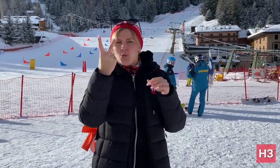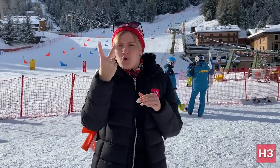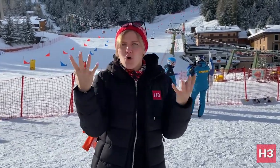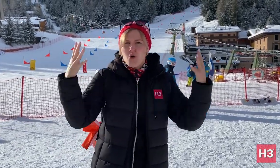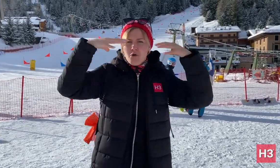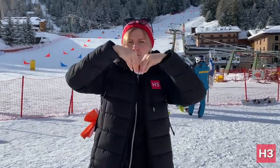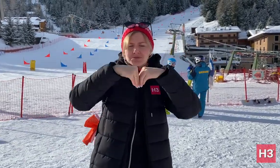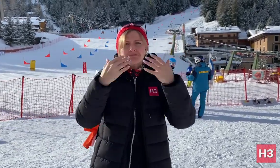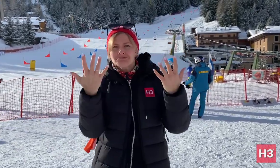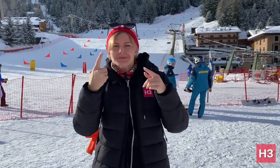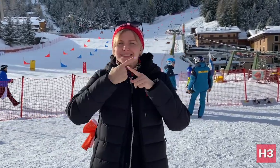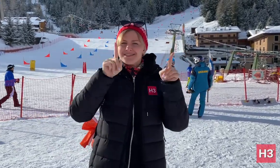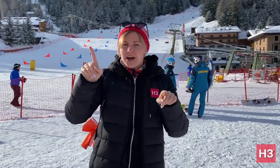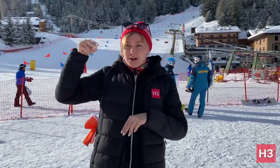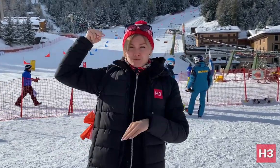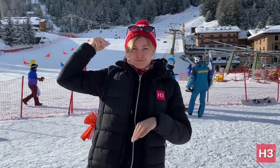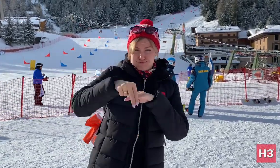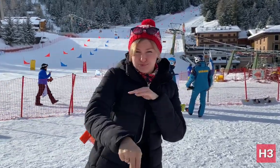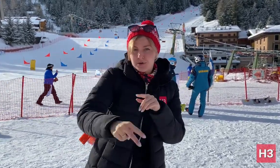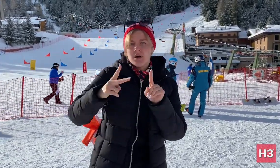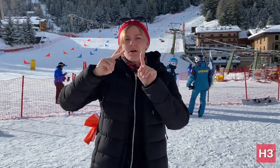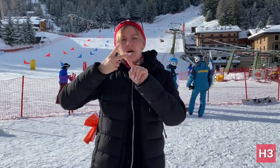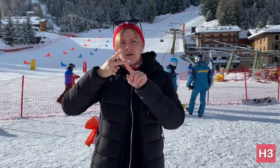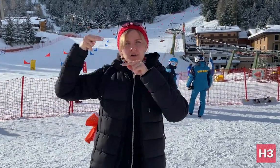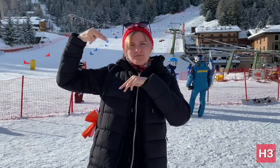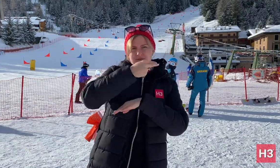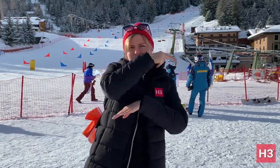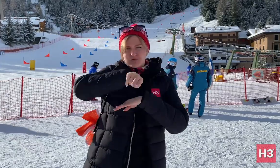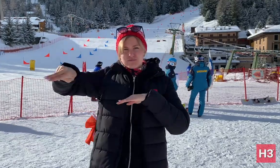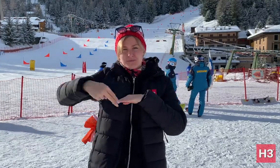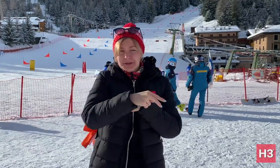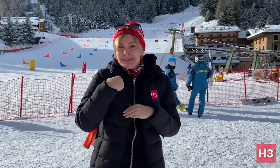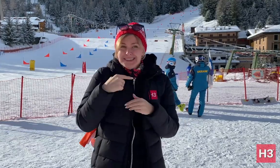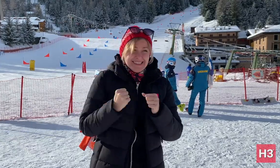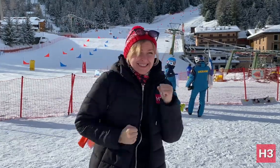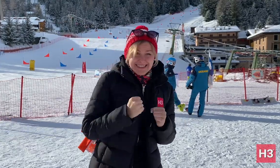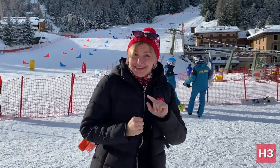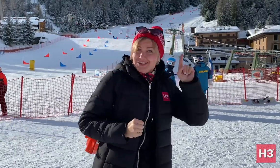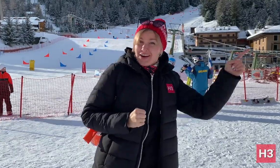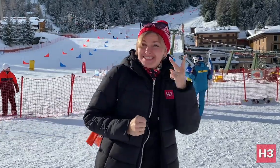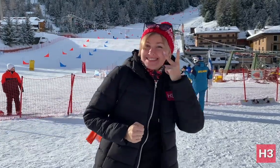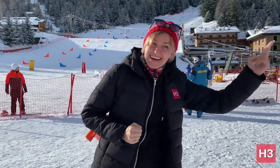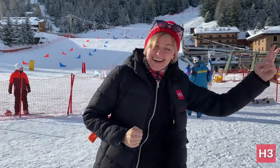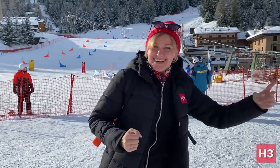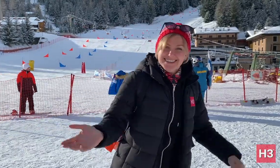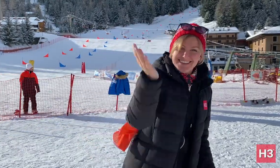Combined. This is an important one. Let's go!